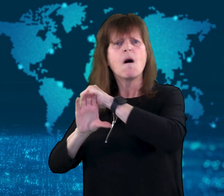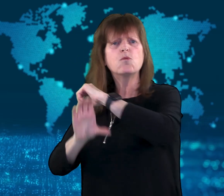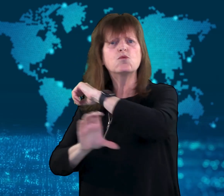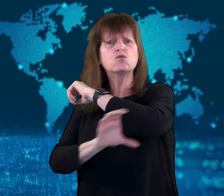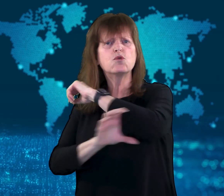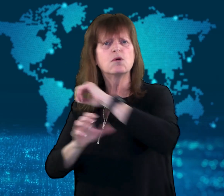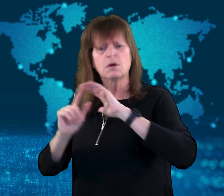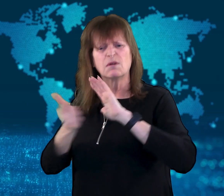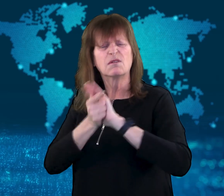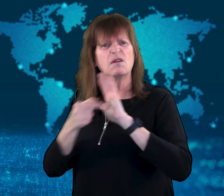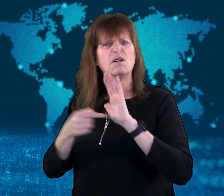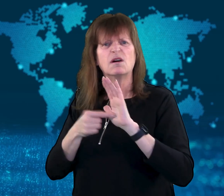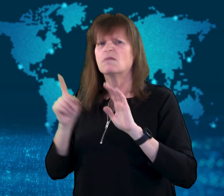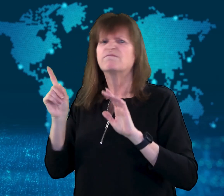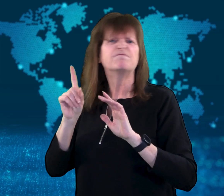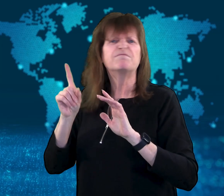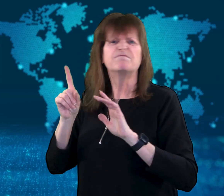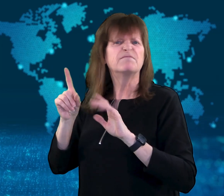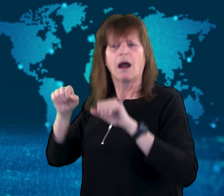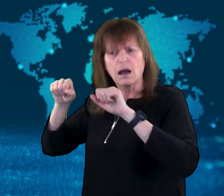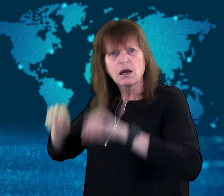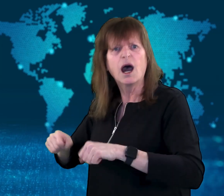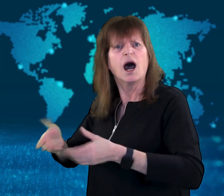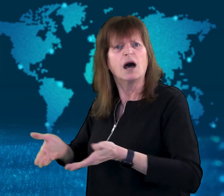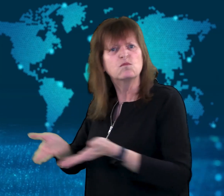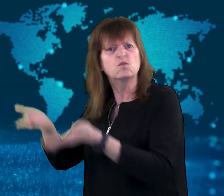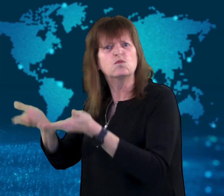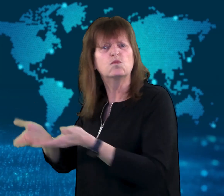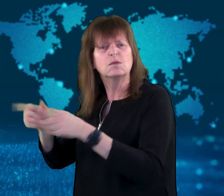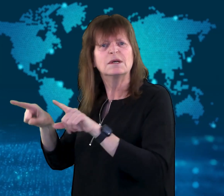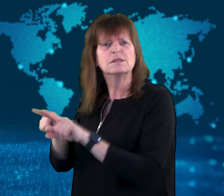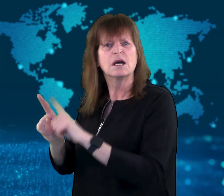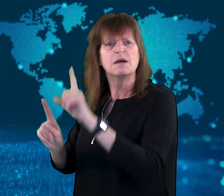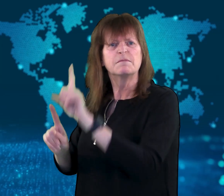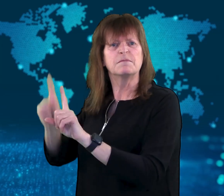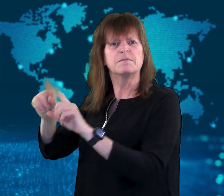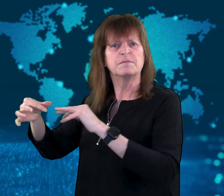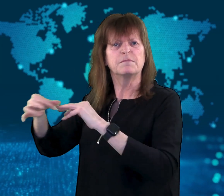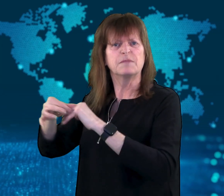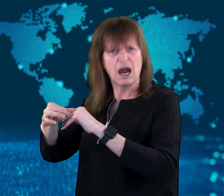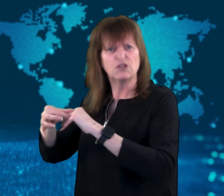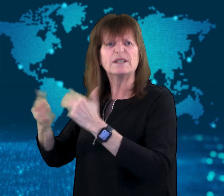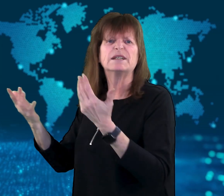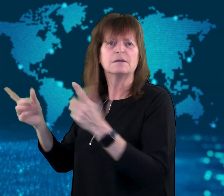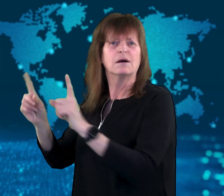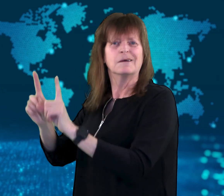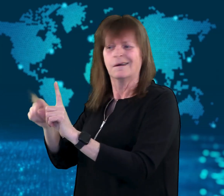does not allow for same sex marriage, denying a couple the right to